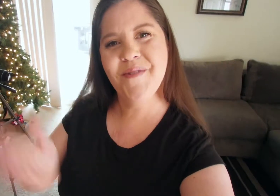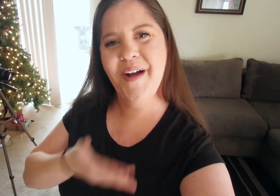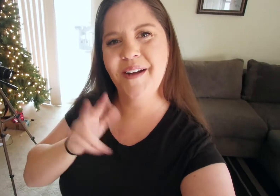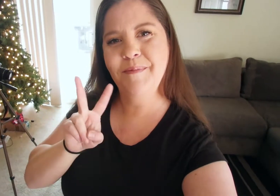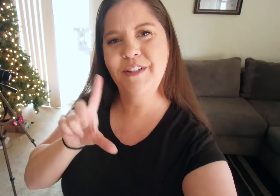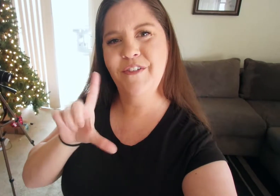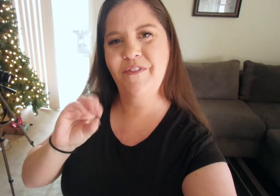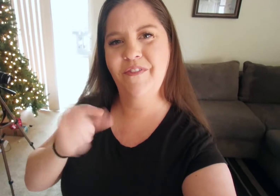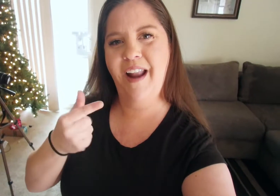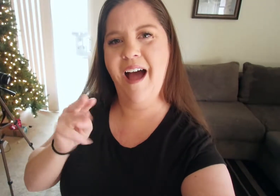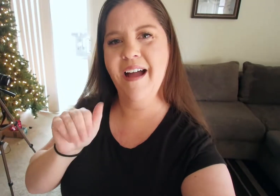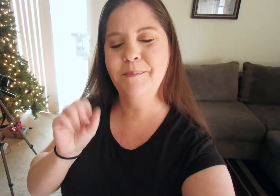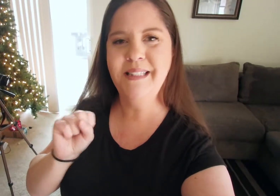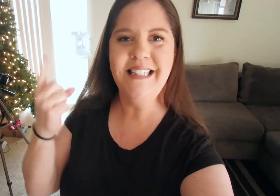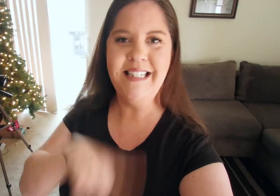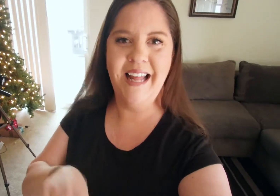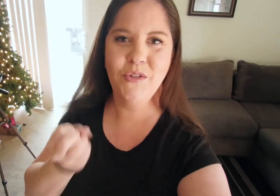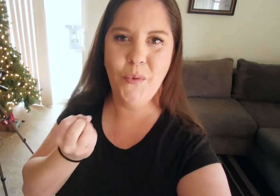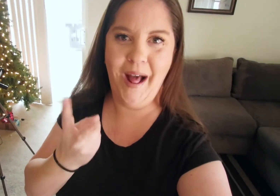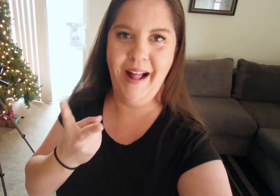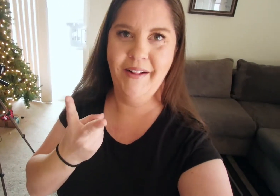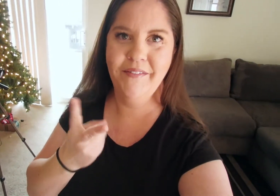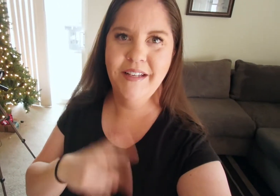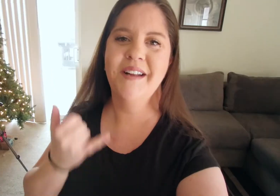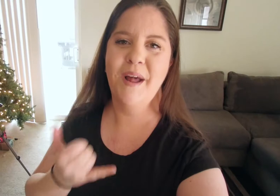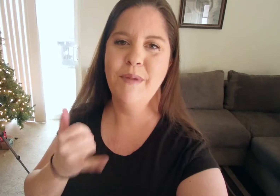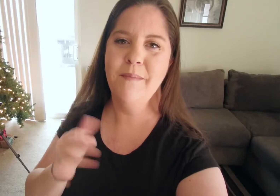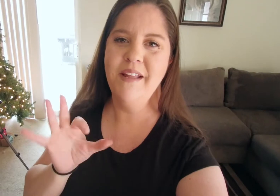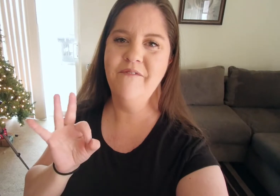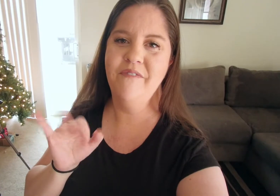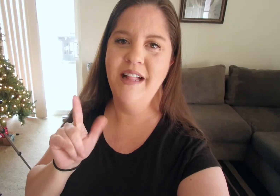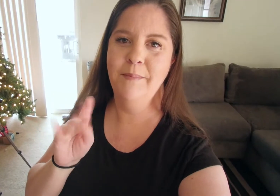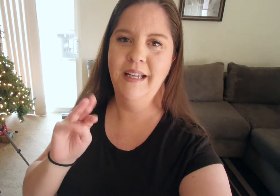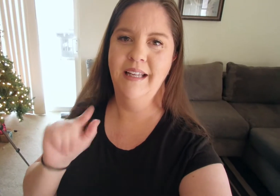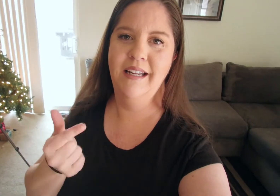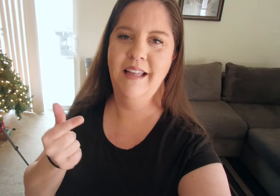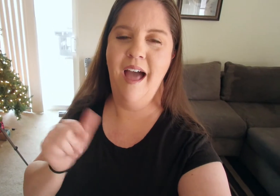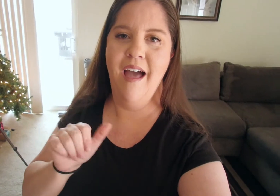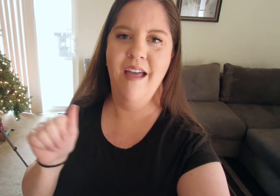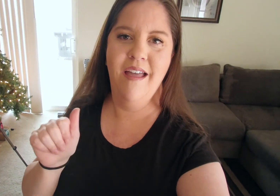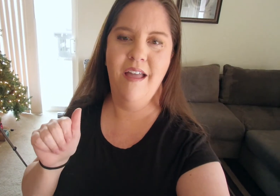Welcome to vlogmas day 12. Today I'm gonna be filming